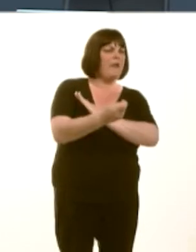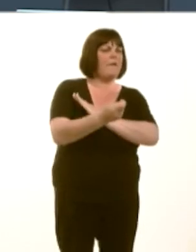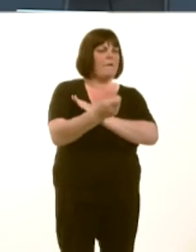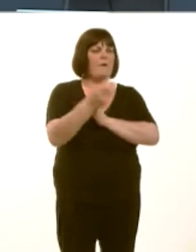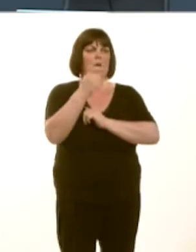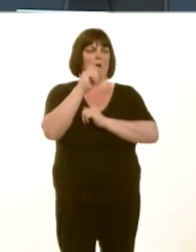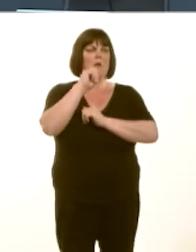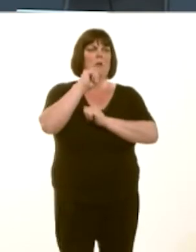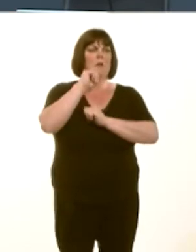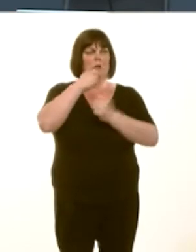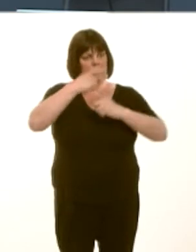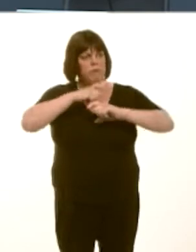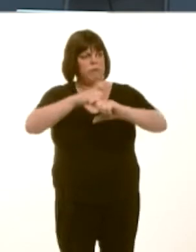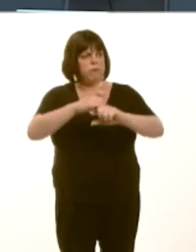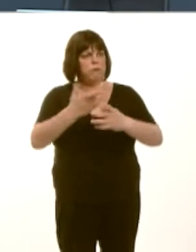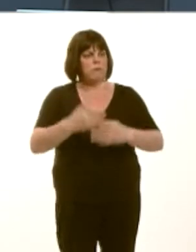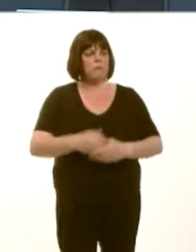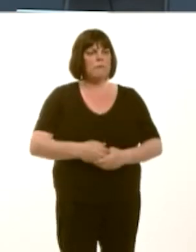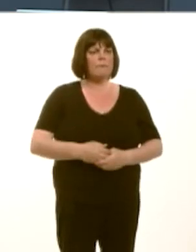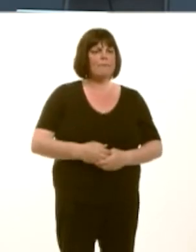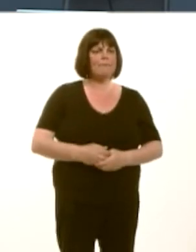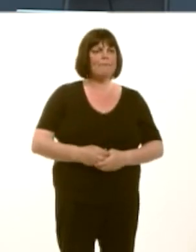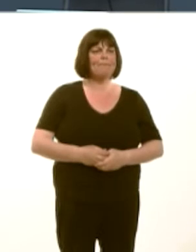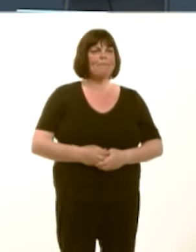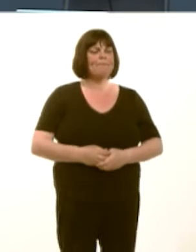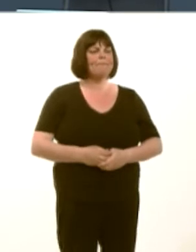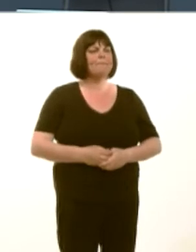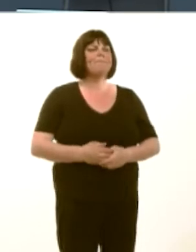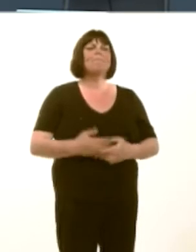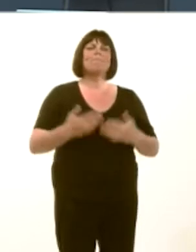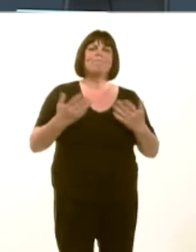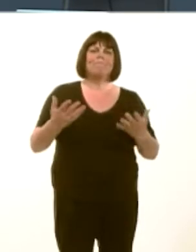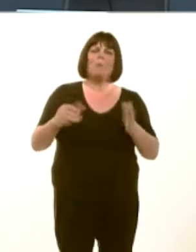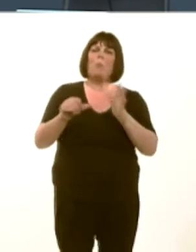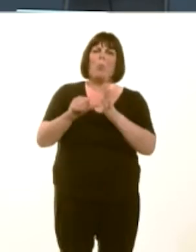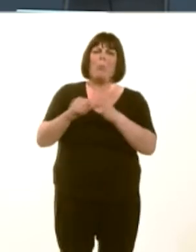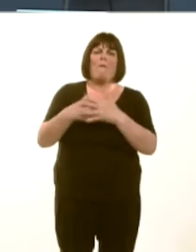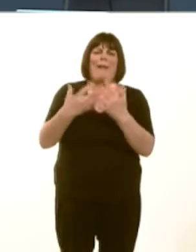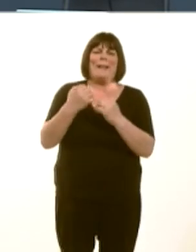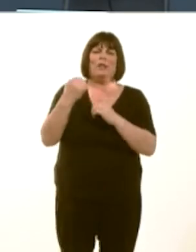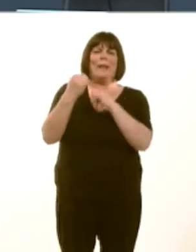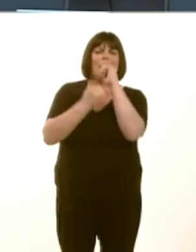Carwyn Jones: The greatest problem that any potential energy supplier faces is what price